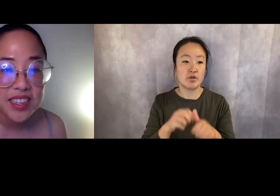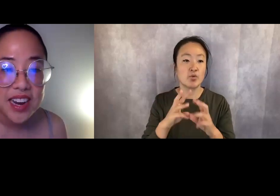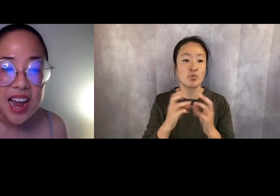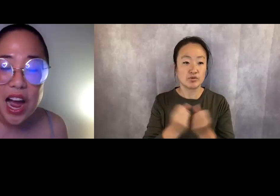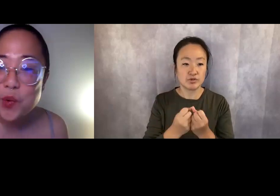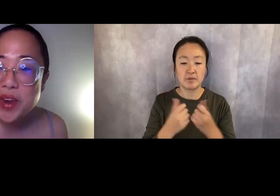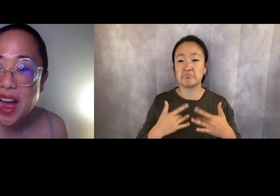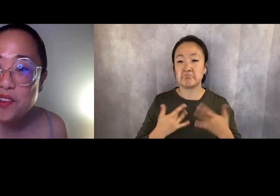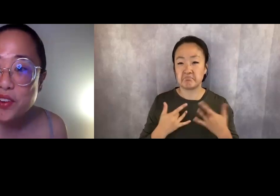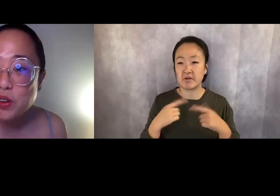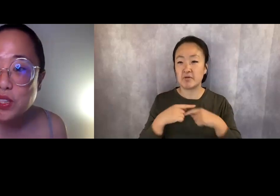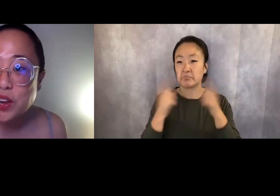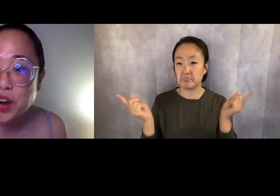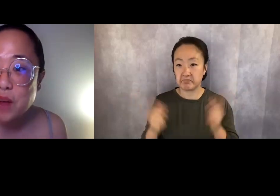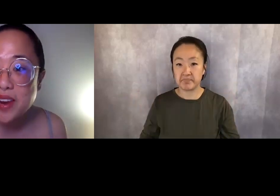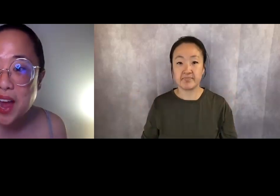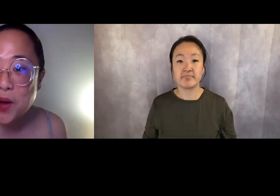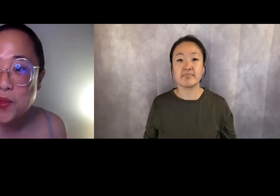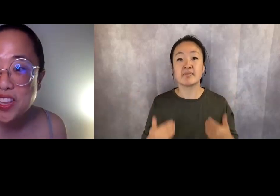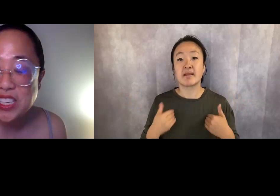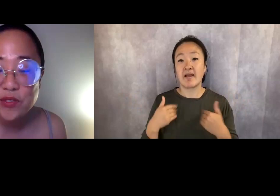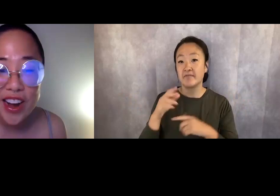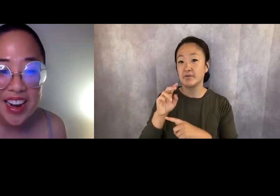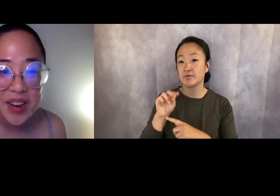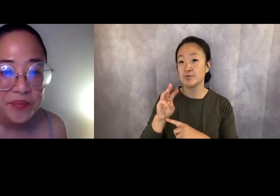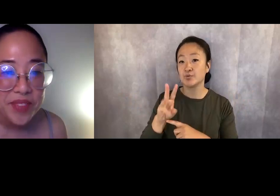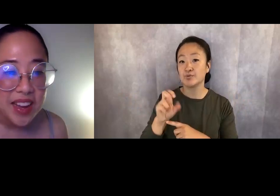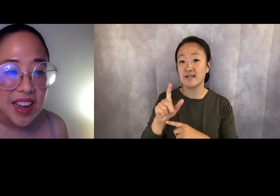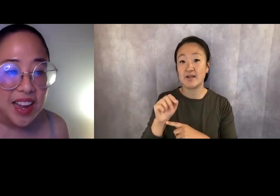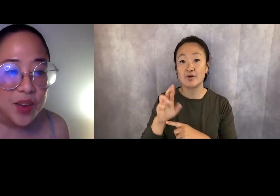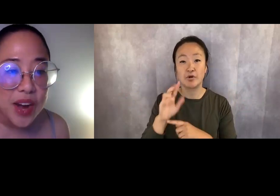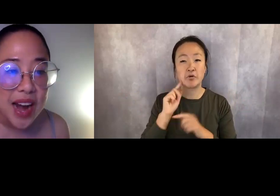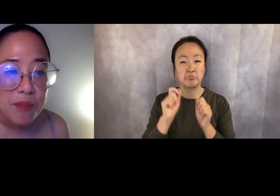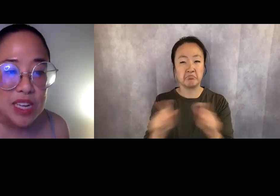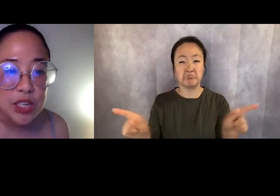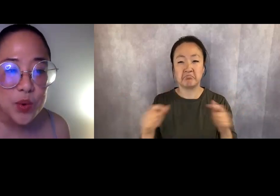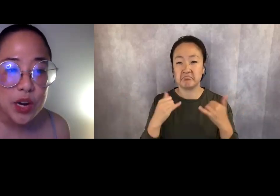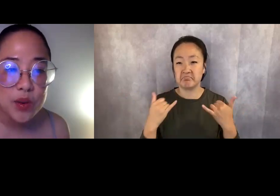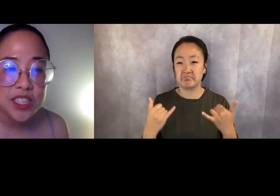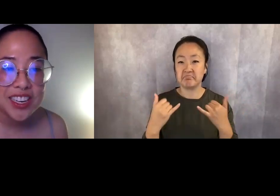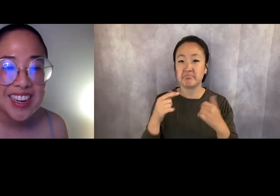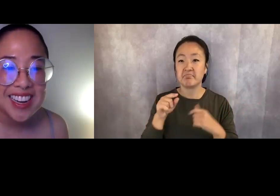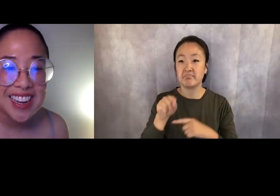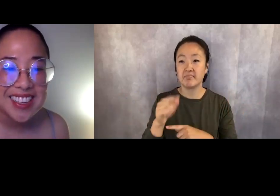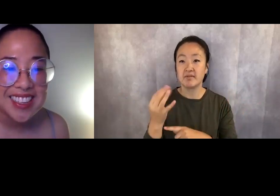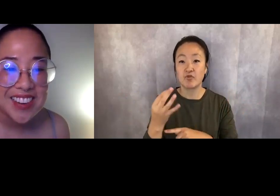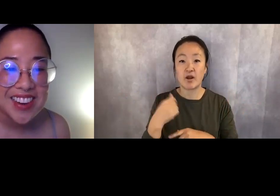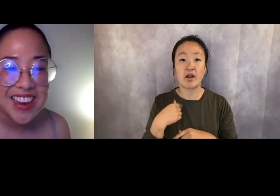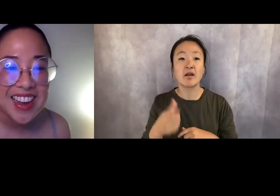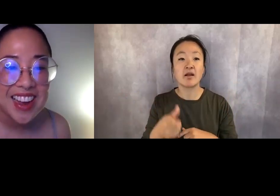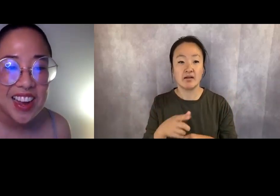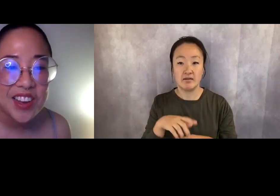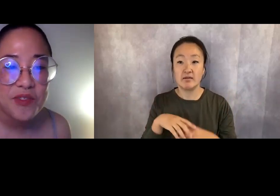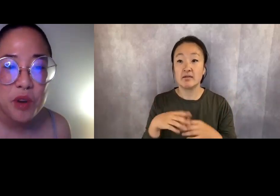We have a newsletter coming out this Friday. We are happy to work with Jenna and Sarica